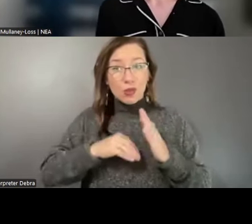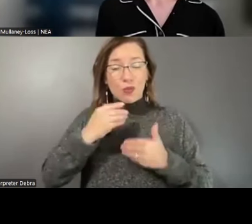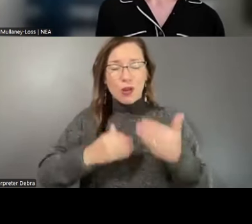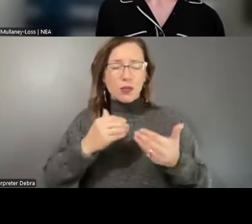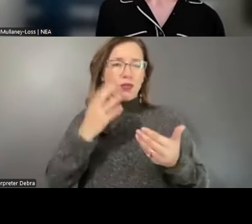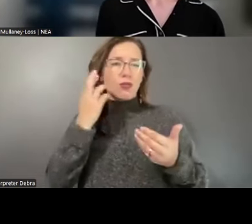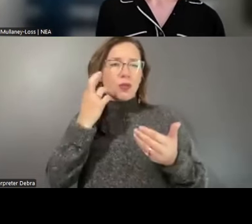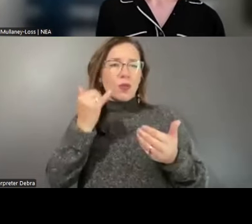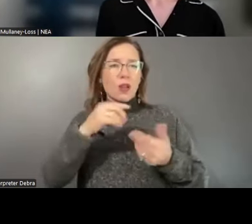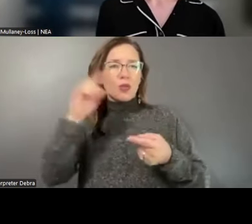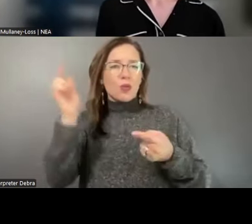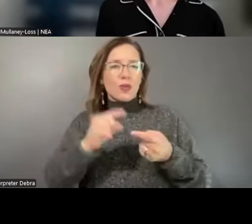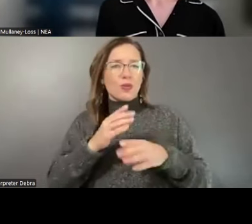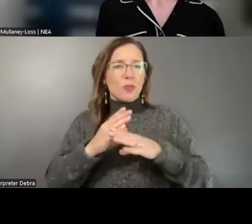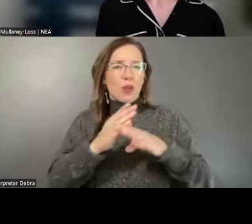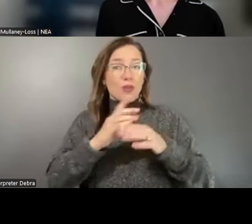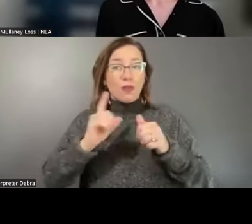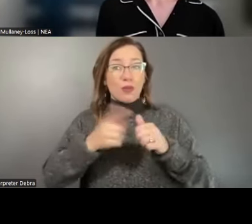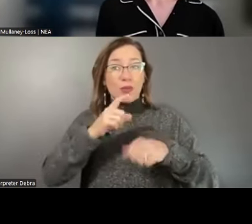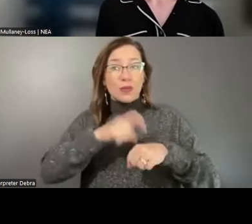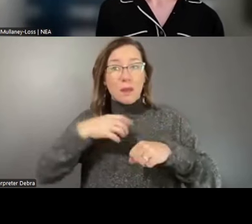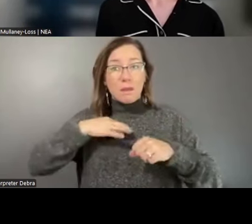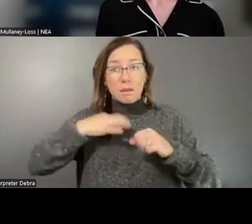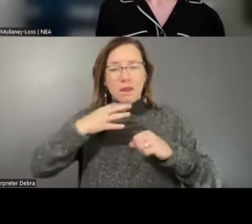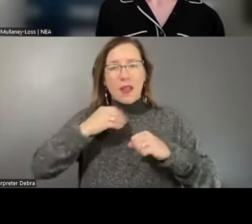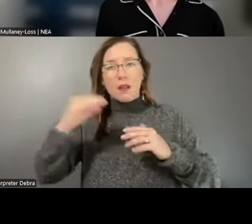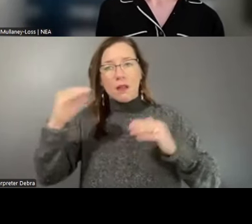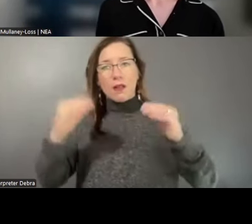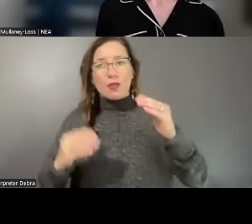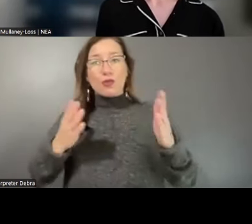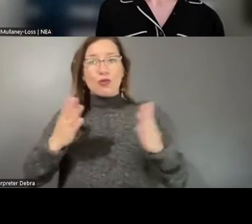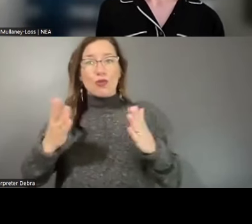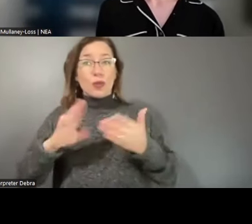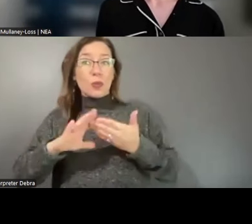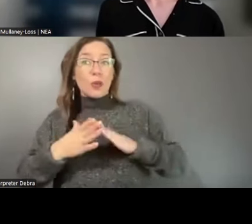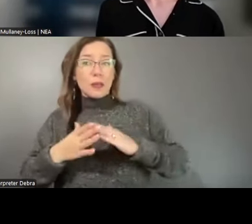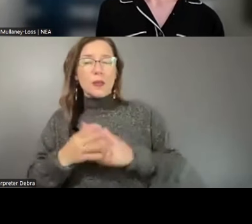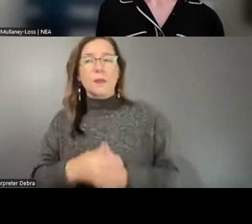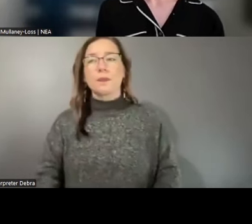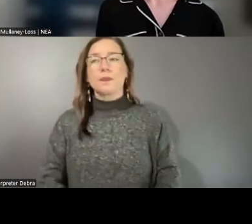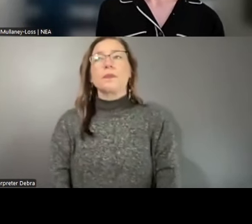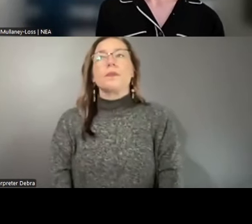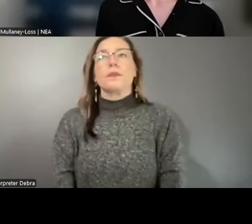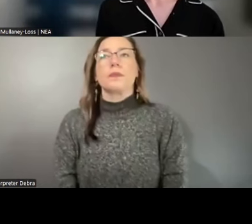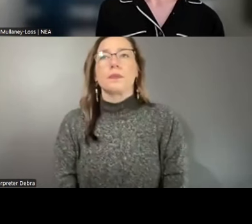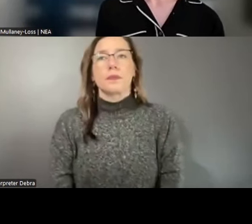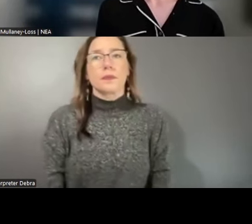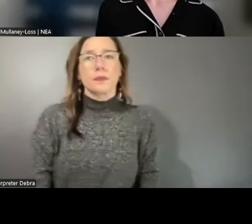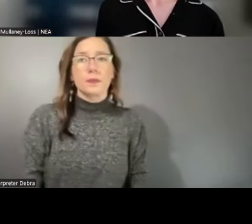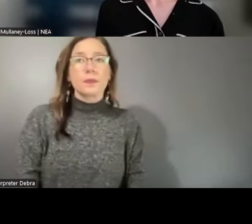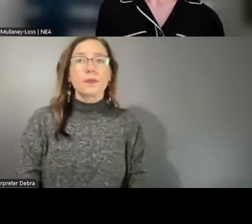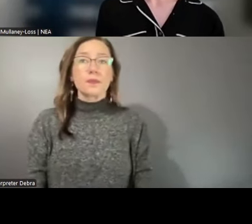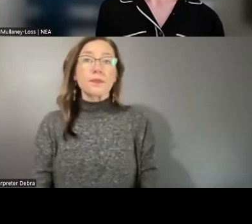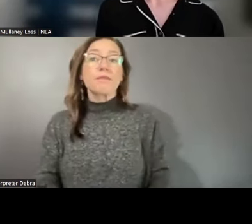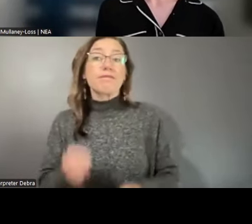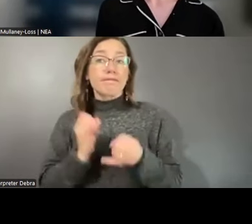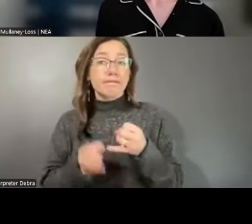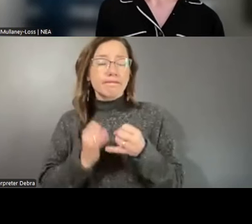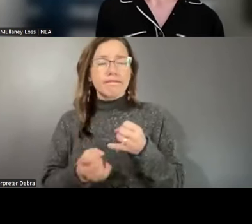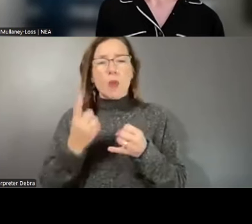first-time applicants in underserved communities. Finally, one of the clearest takeaways from this